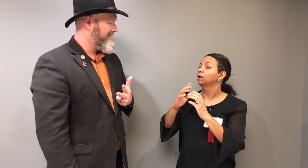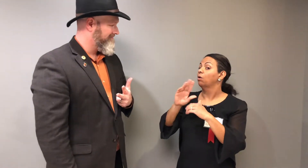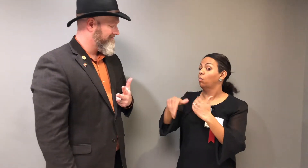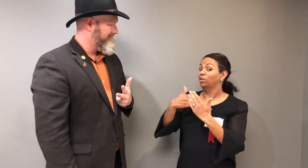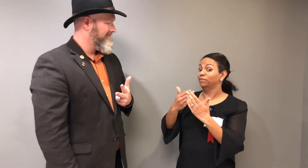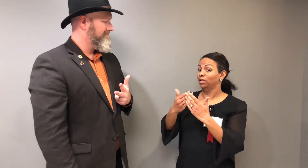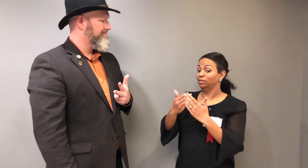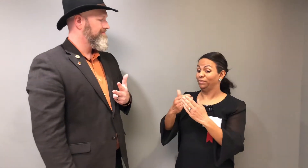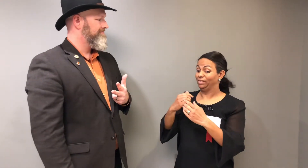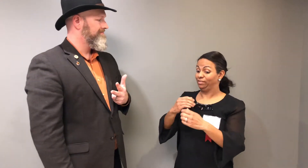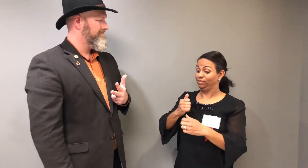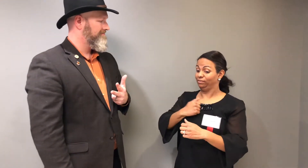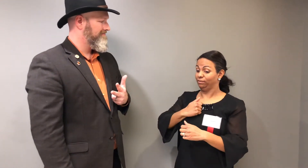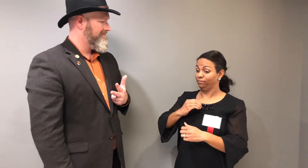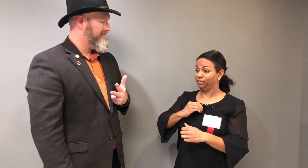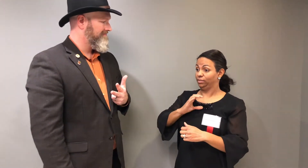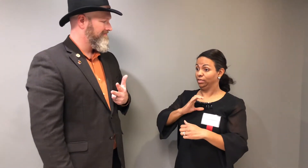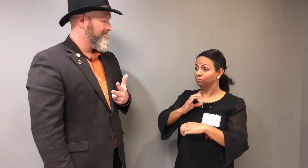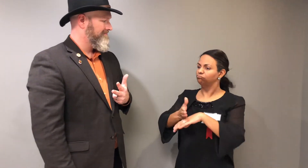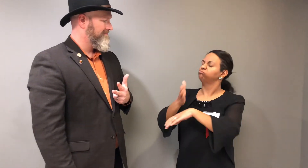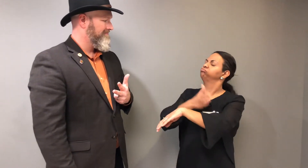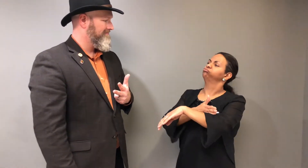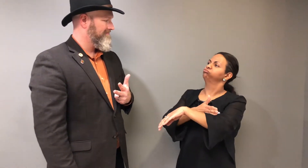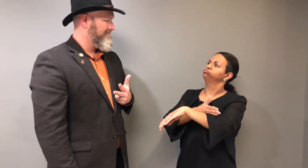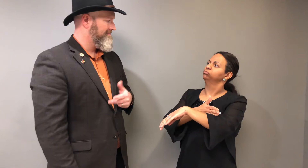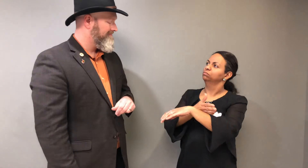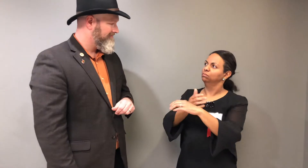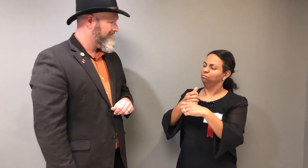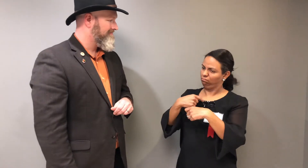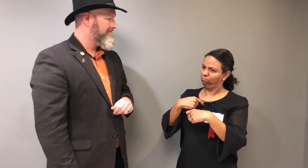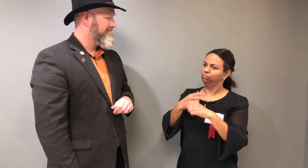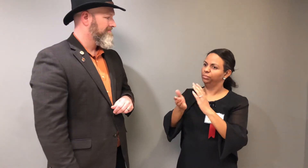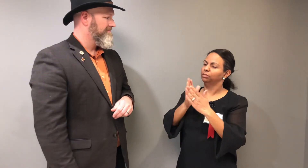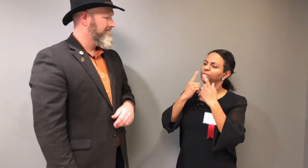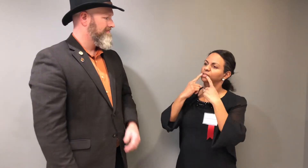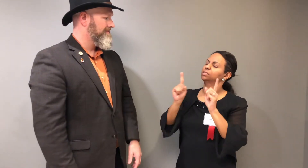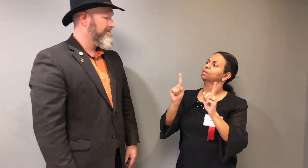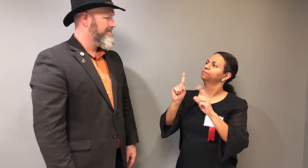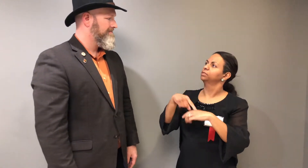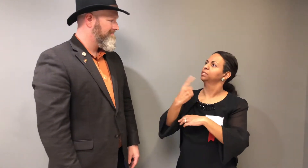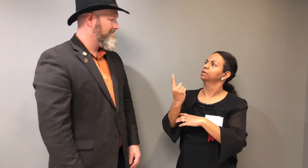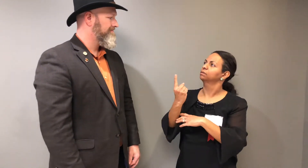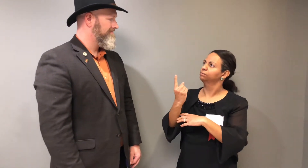All three helped improve my self-esteem and helped shape me into the successful person I am today.